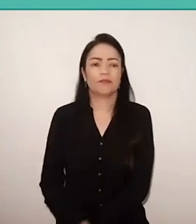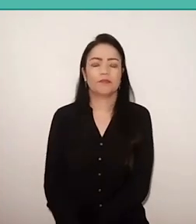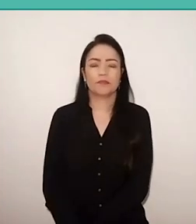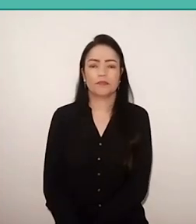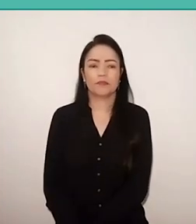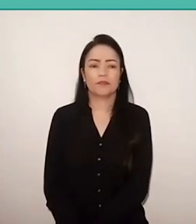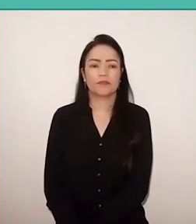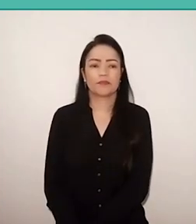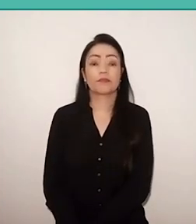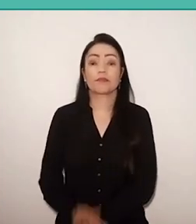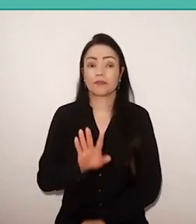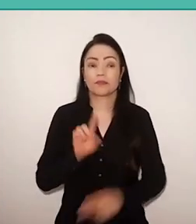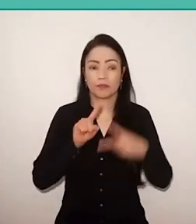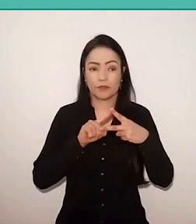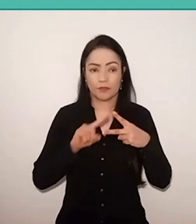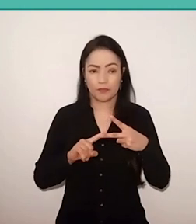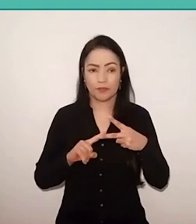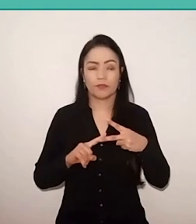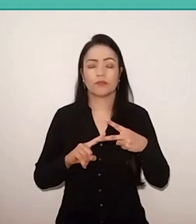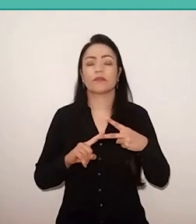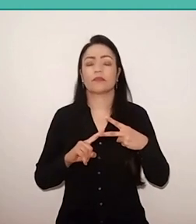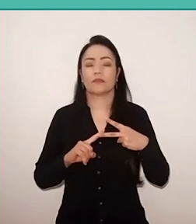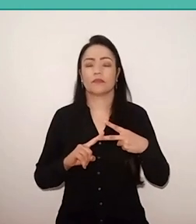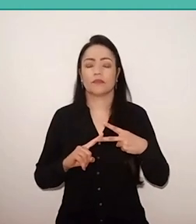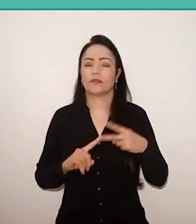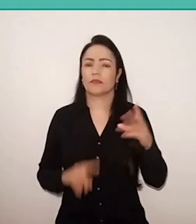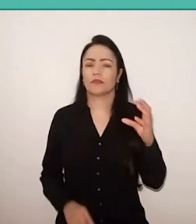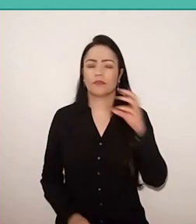But two very brief…